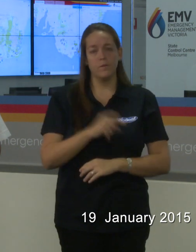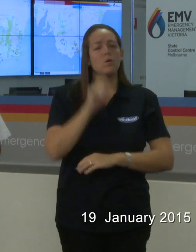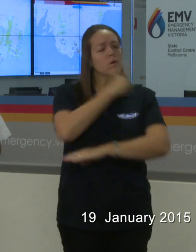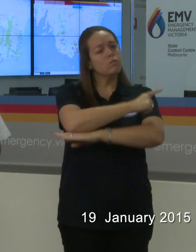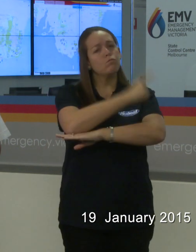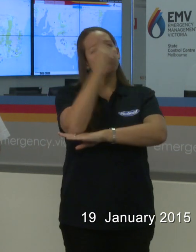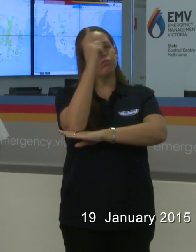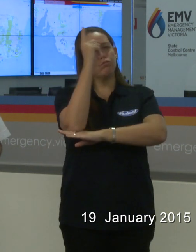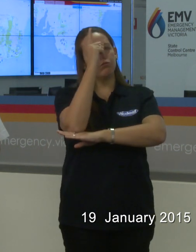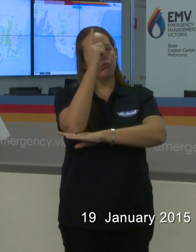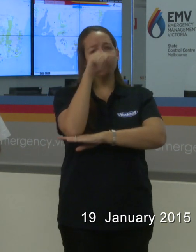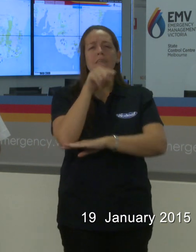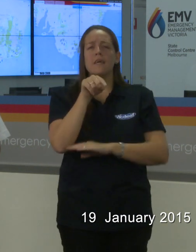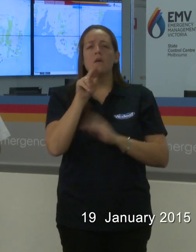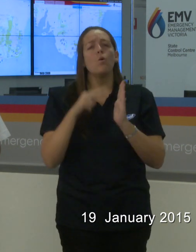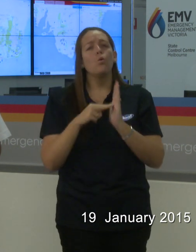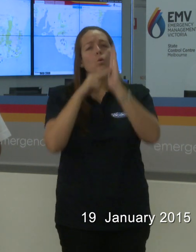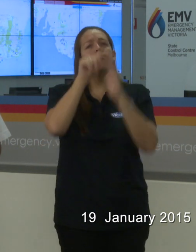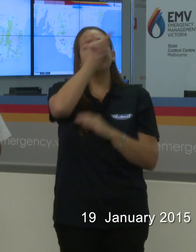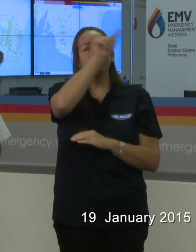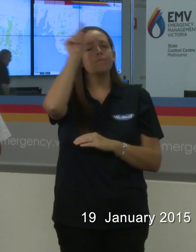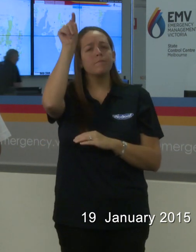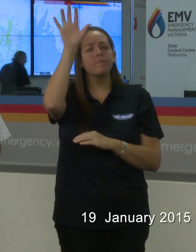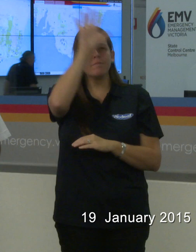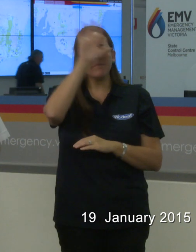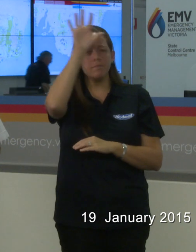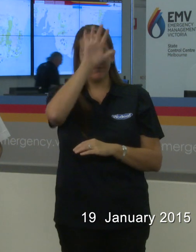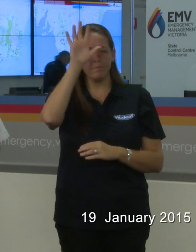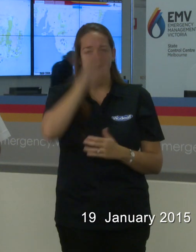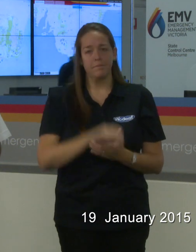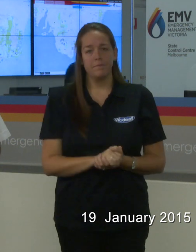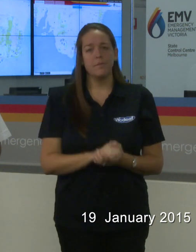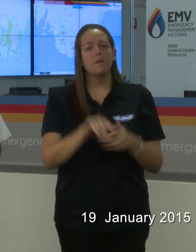and that's only in a couple northern districts on only certain days that will be driven by temperature